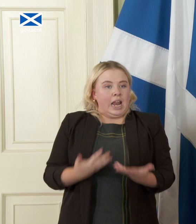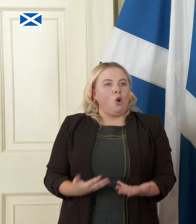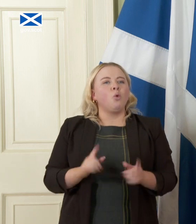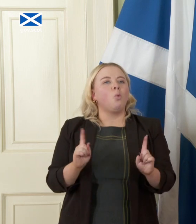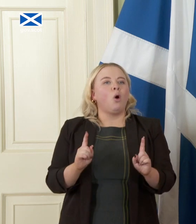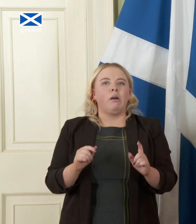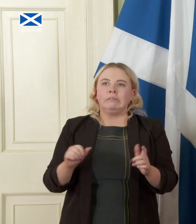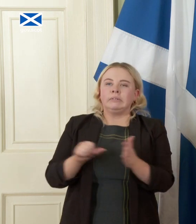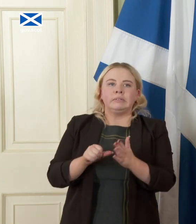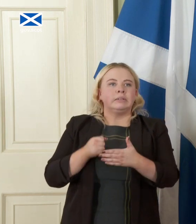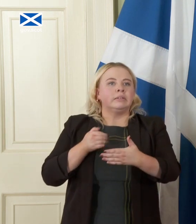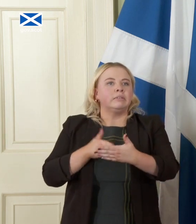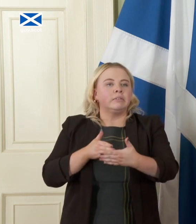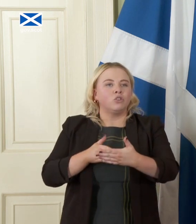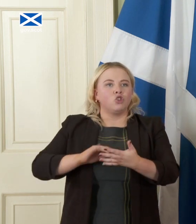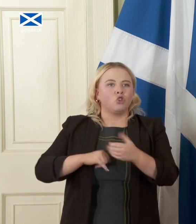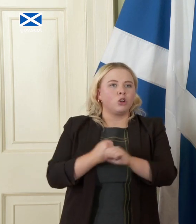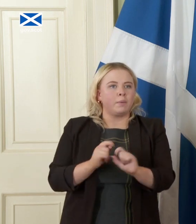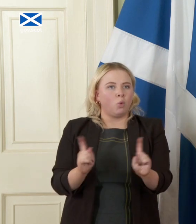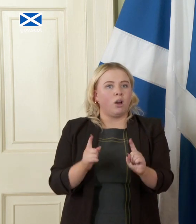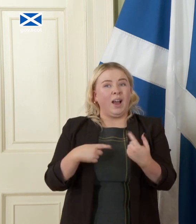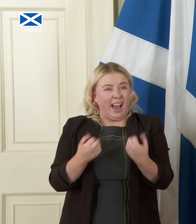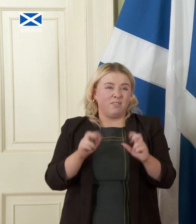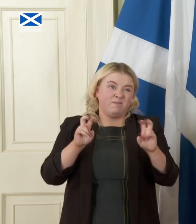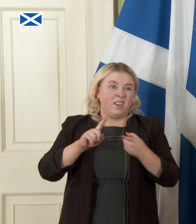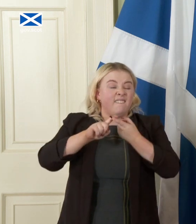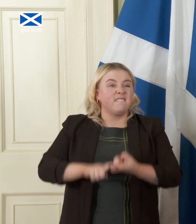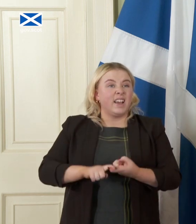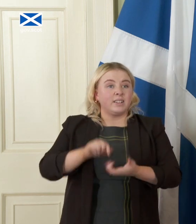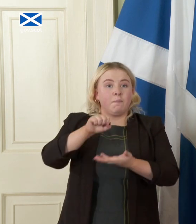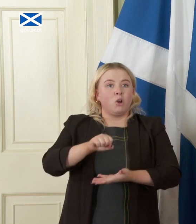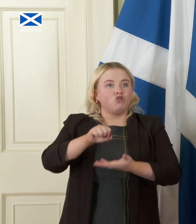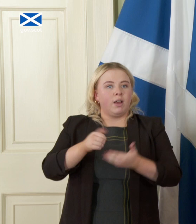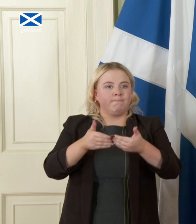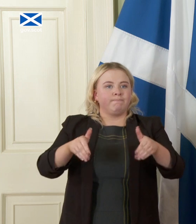Scottish Government we have effectively a fixed budget that budget has been eroded by inflation